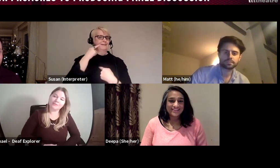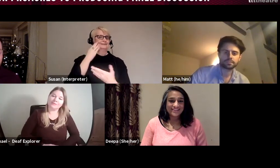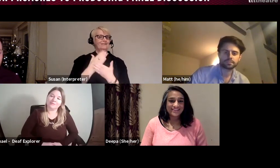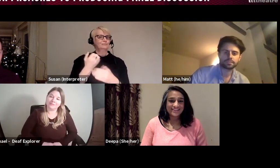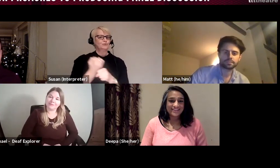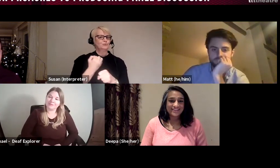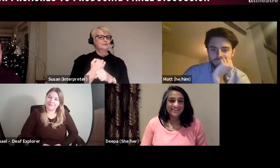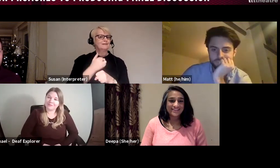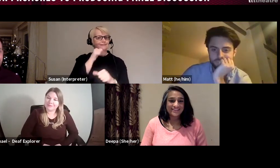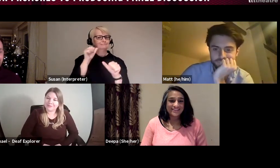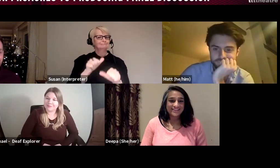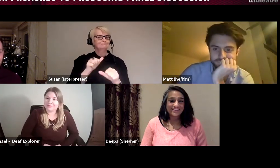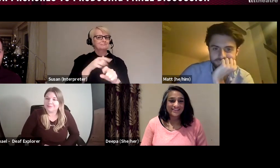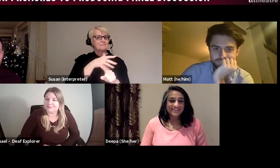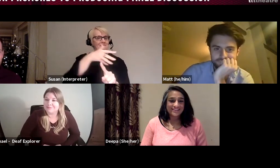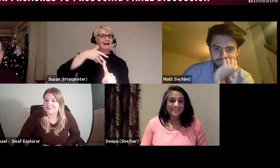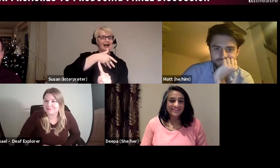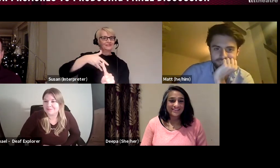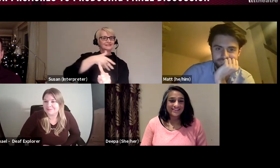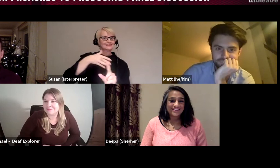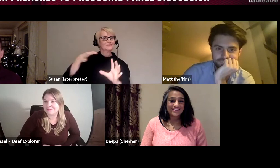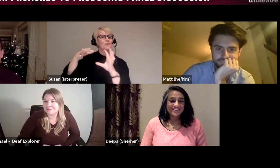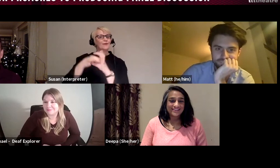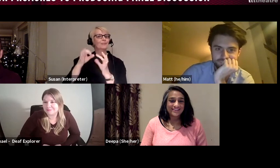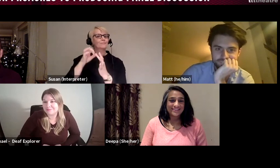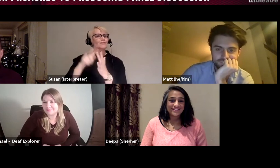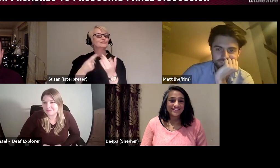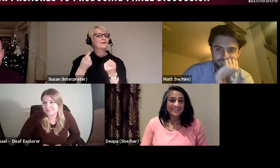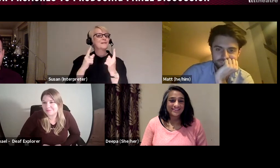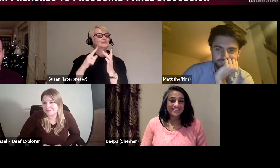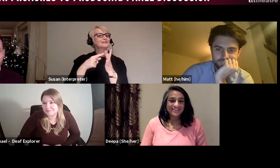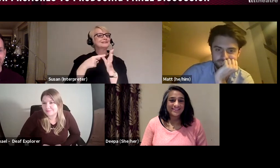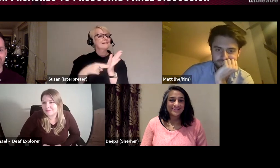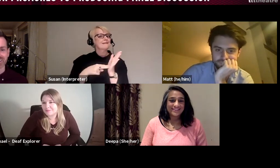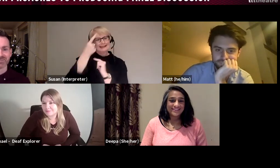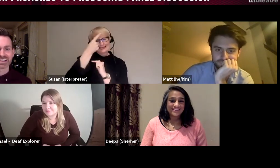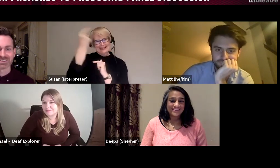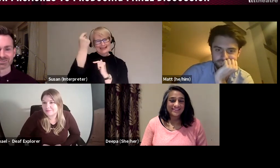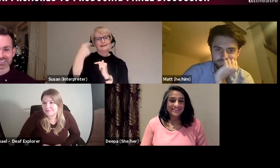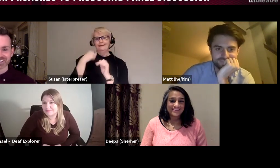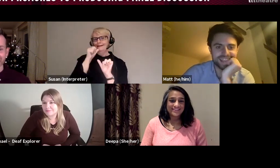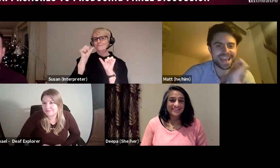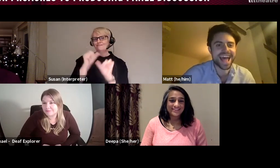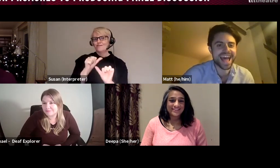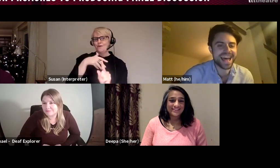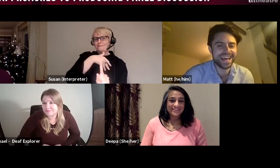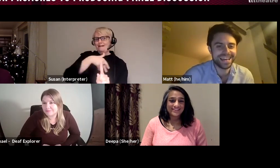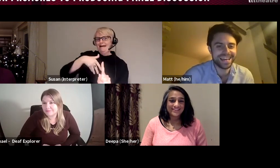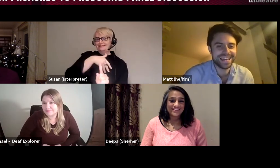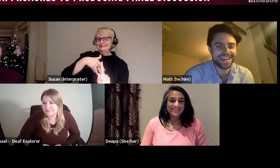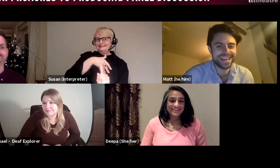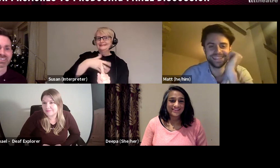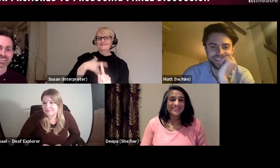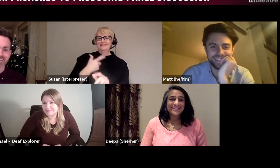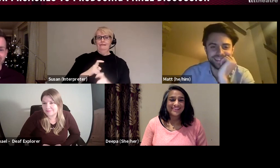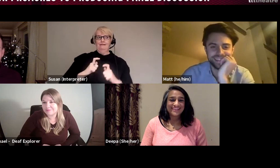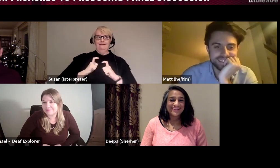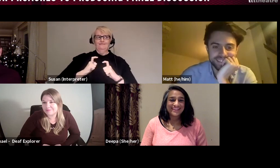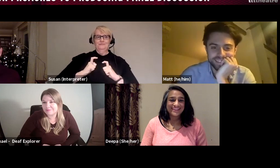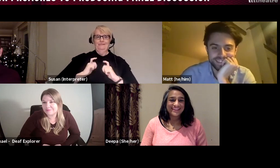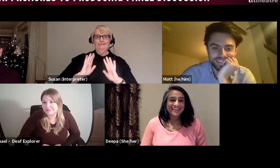with Ian who is running there is afternoon's event, which is more my comfort zone. Okay.